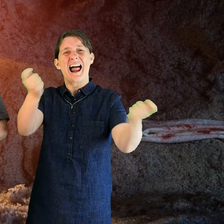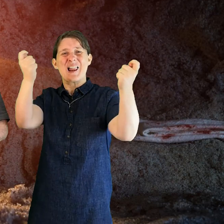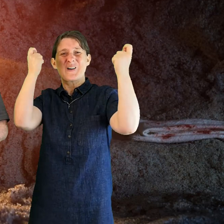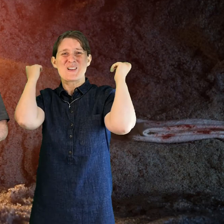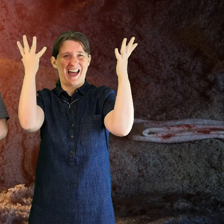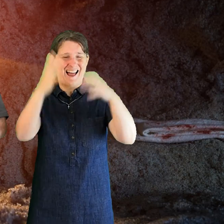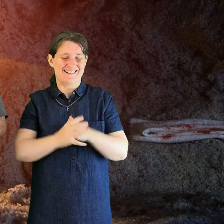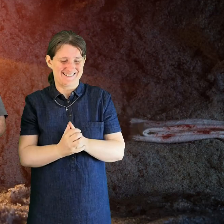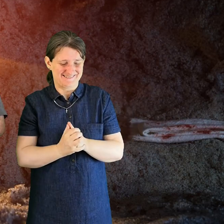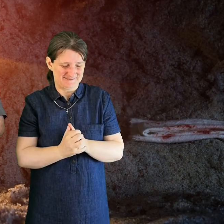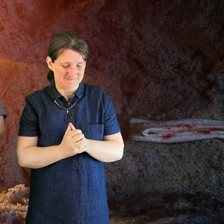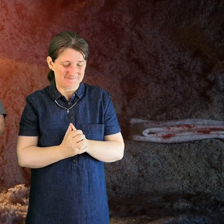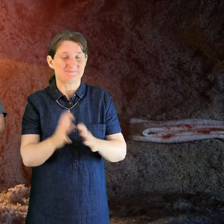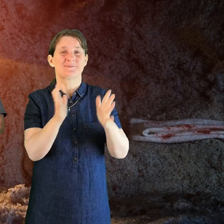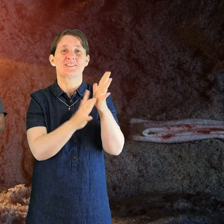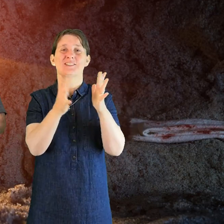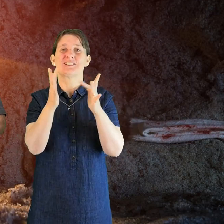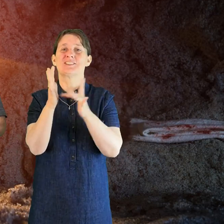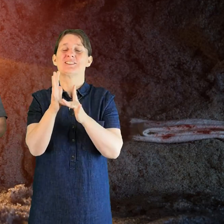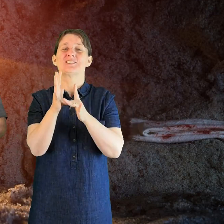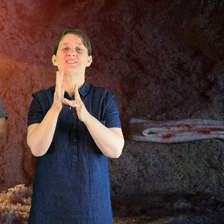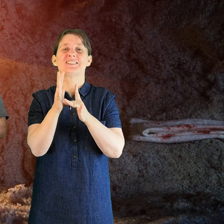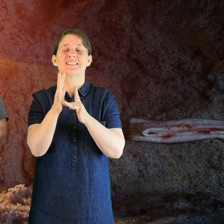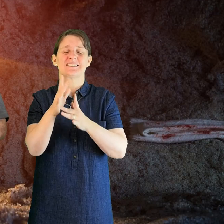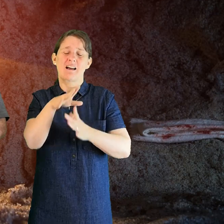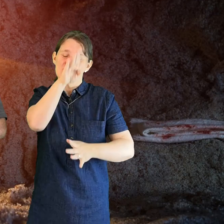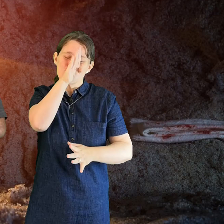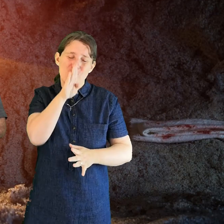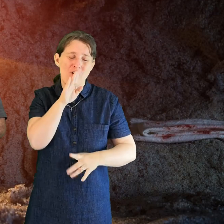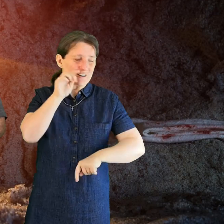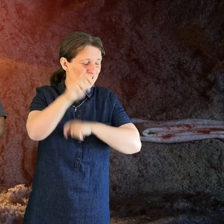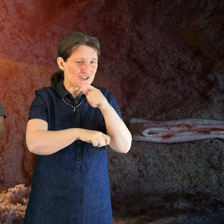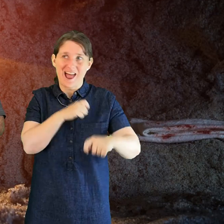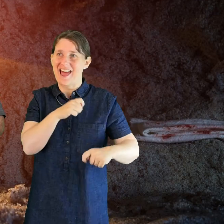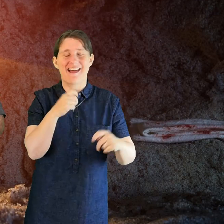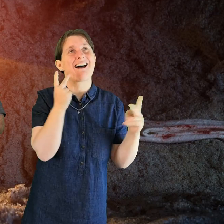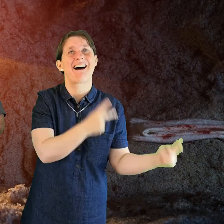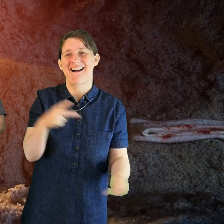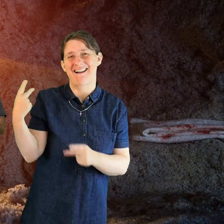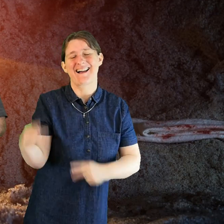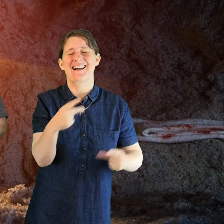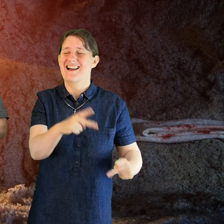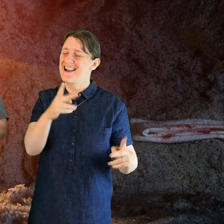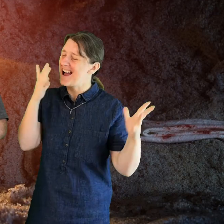Jesus turns our sorrows into dancing Alleluia